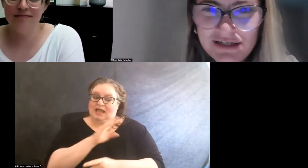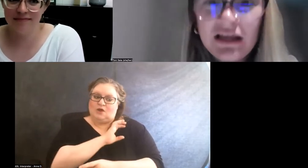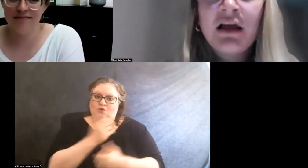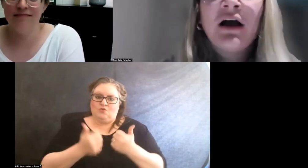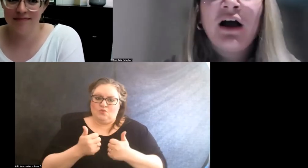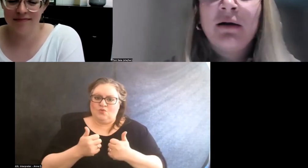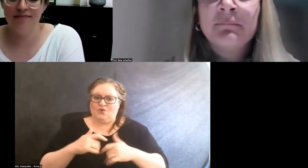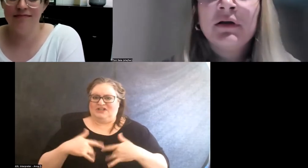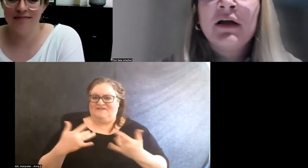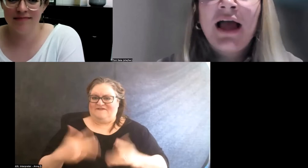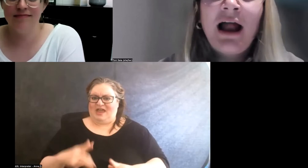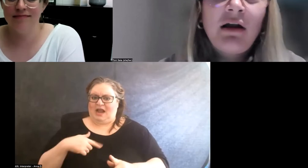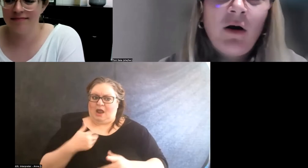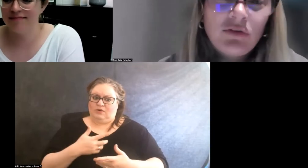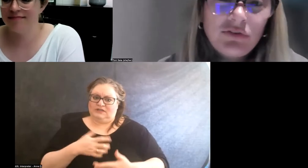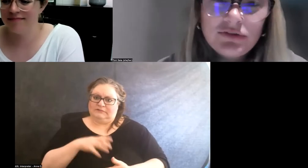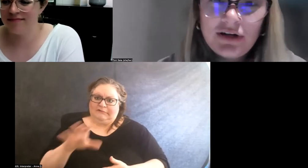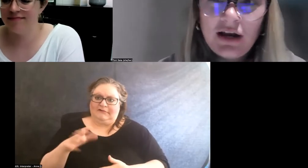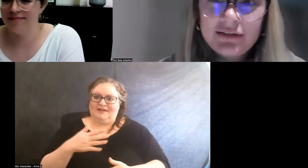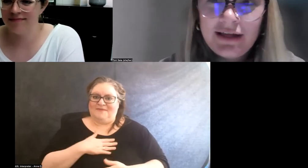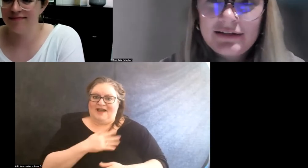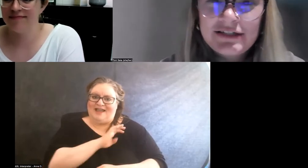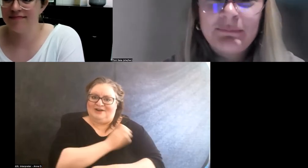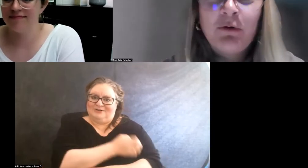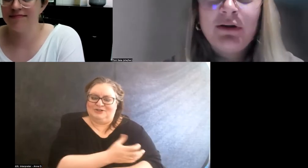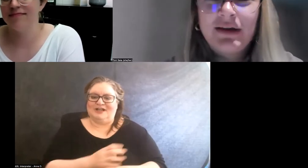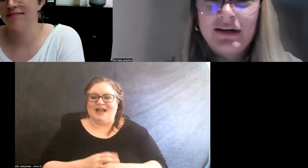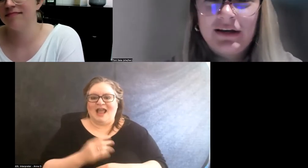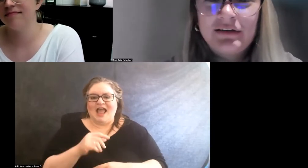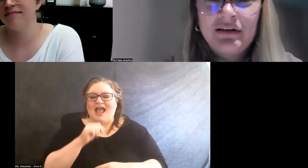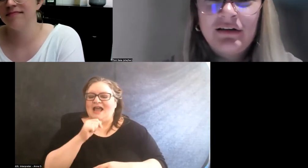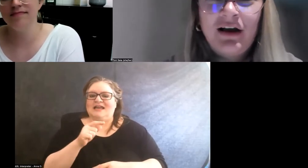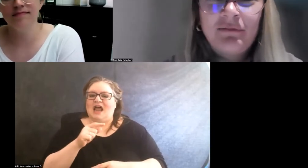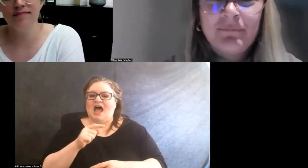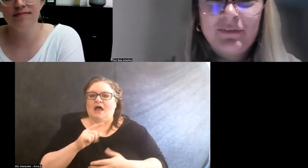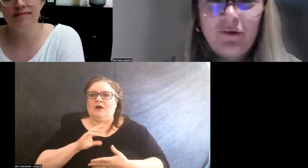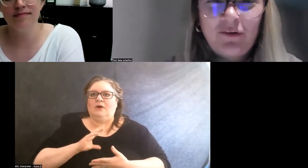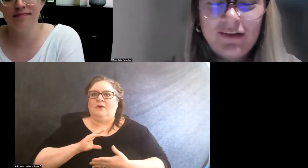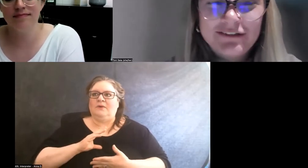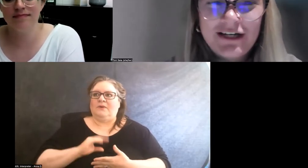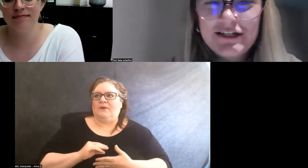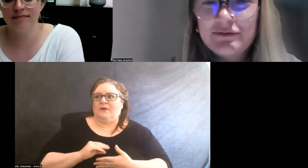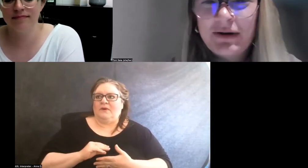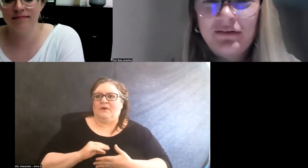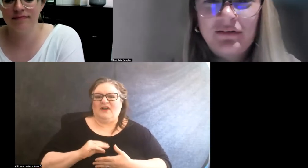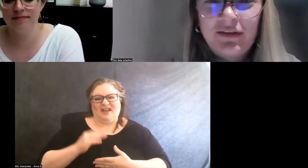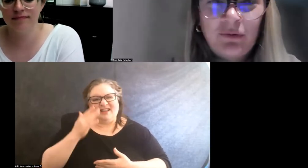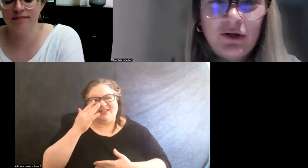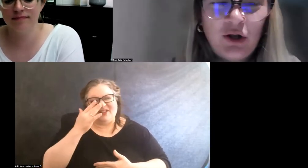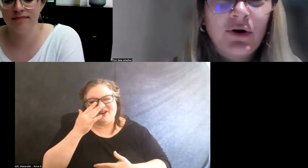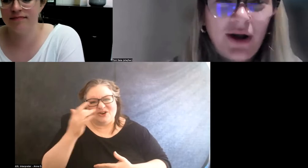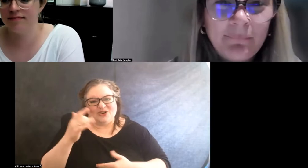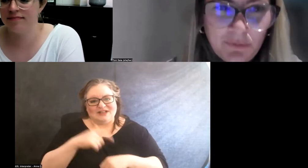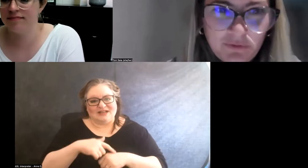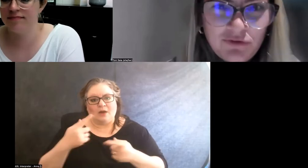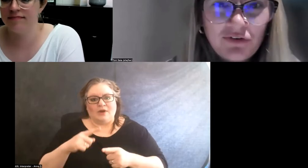and how also to not get demotivated in the early stages when there were lower numbers